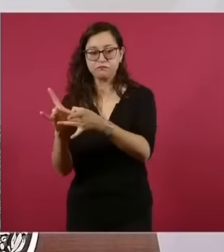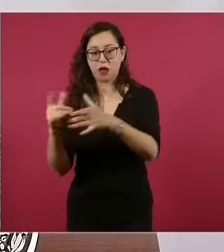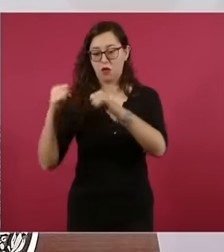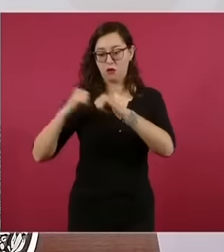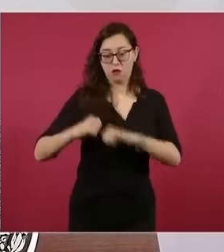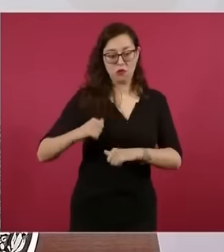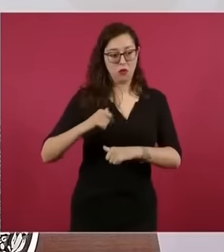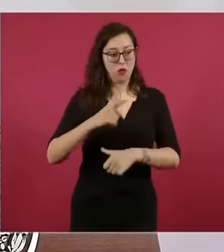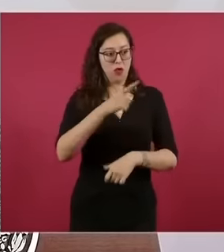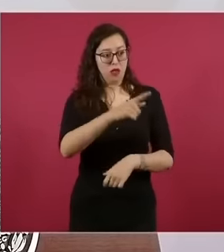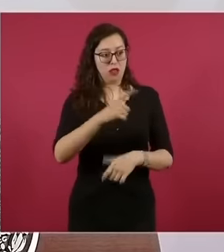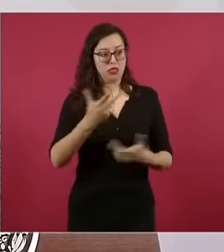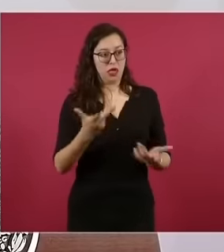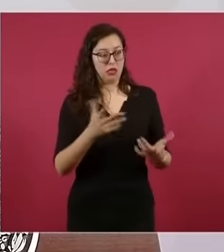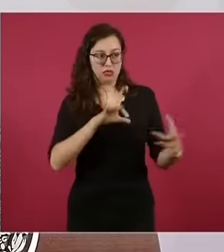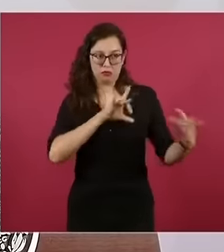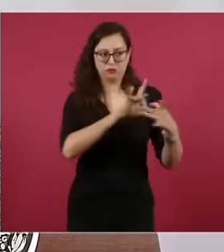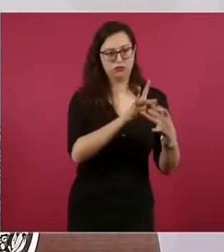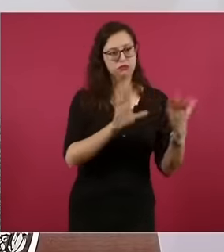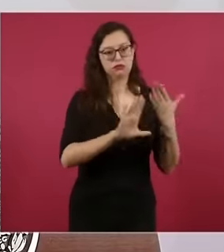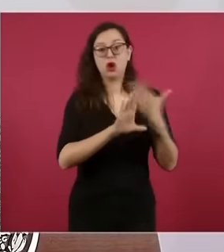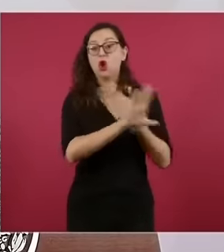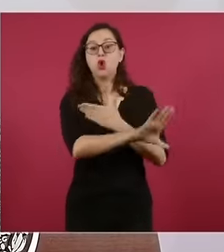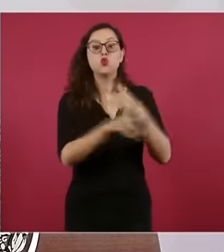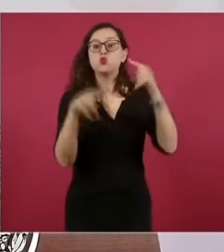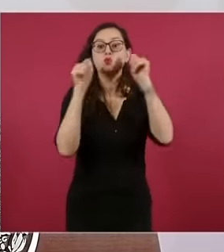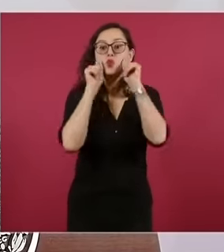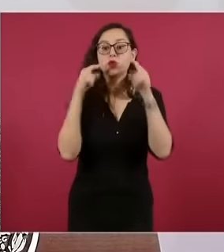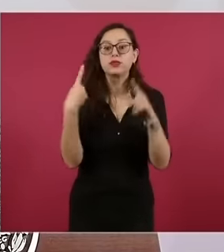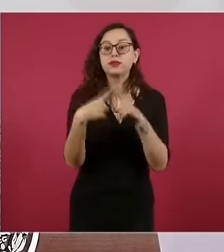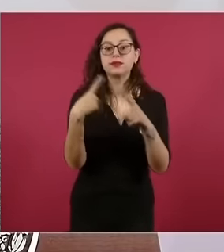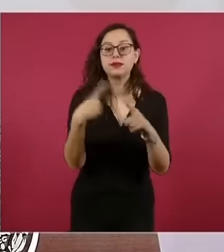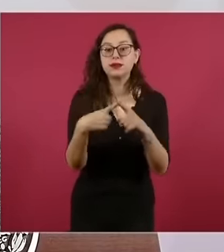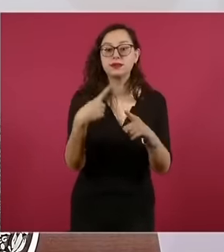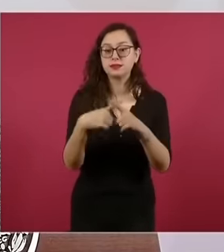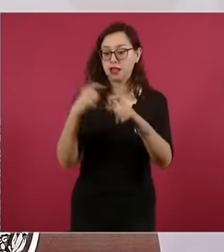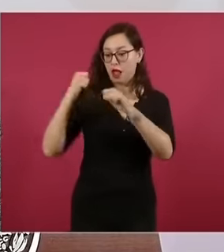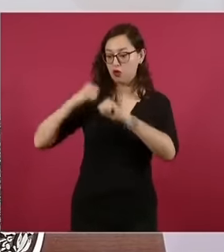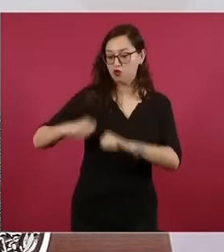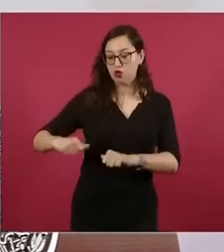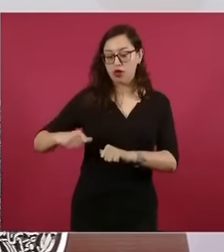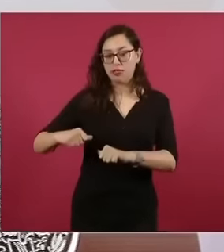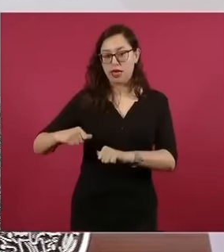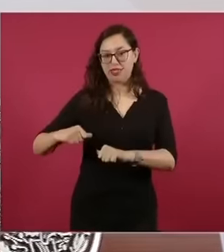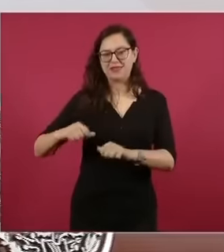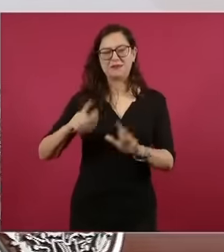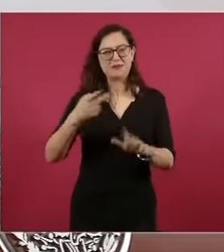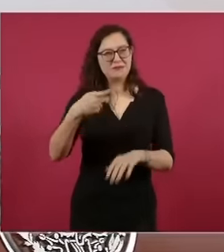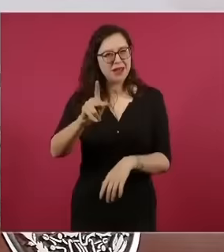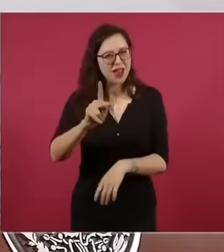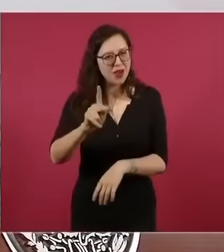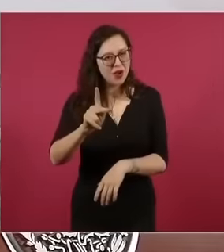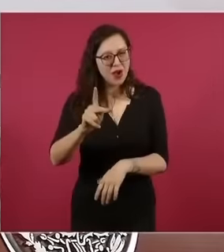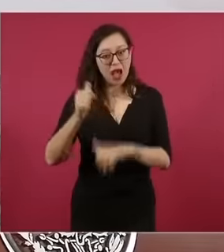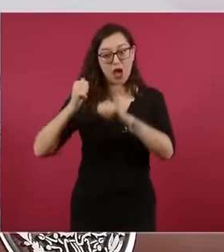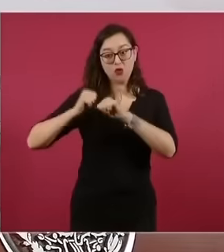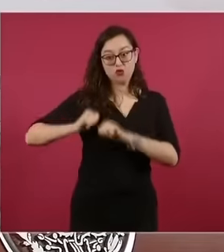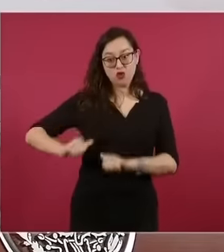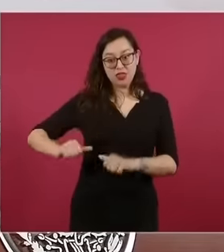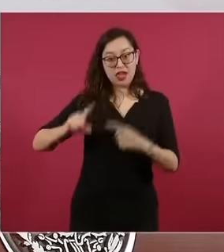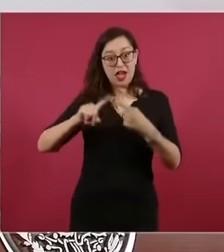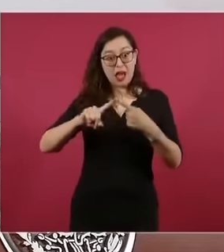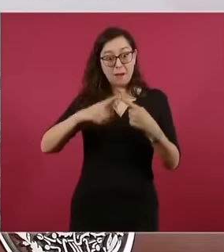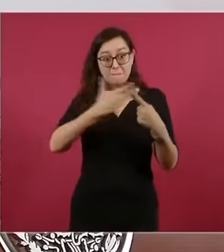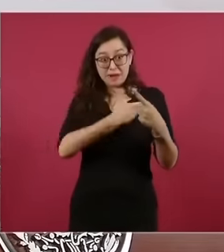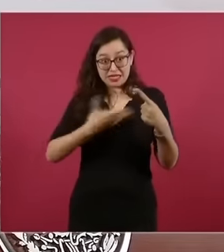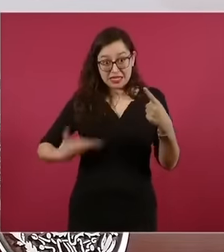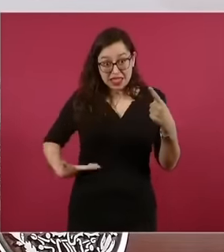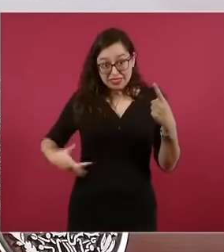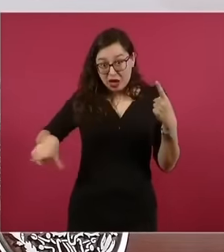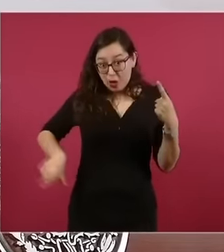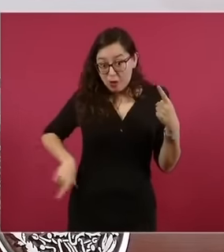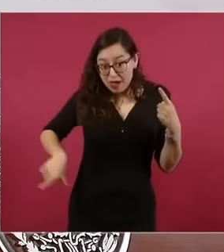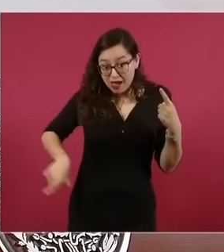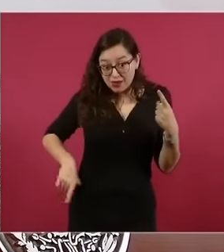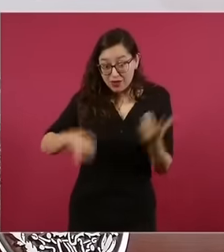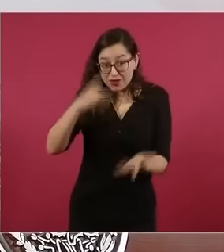is not the executive, it is not